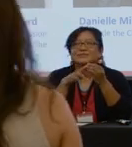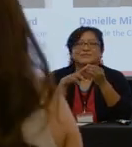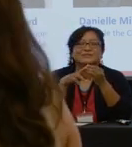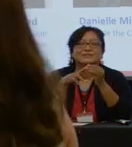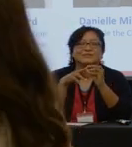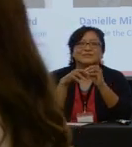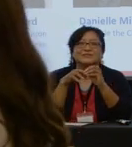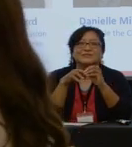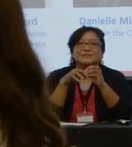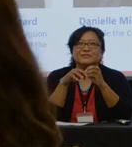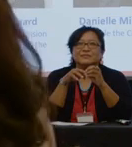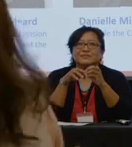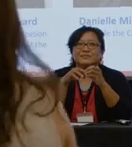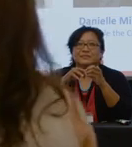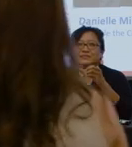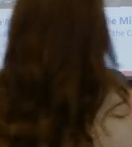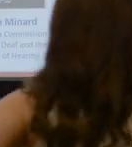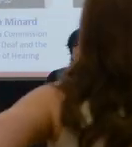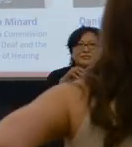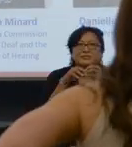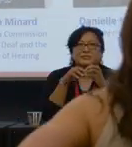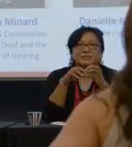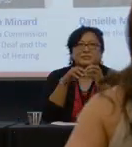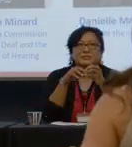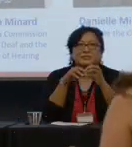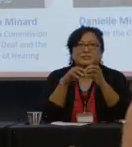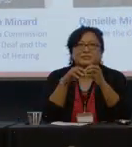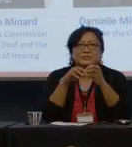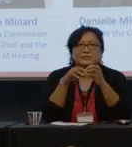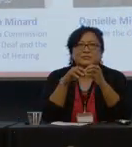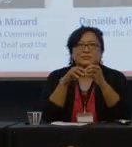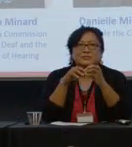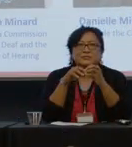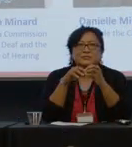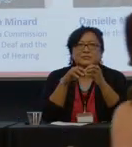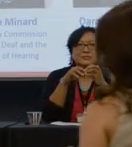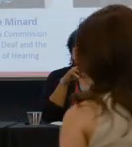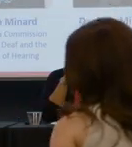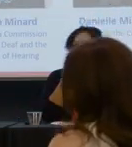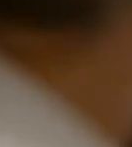My question was what hospital is he with? Yes, thank you.